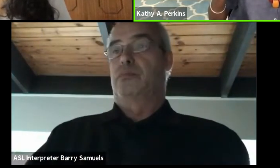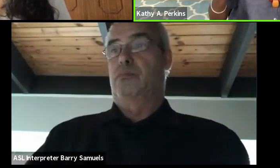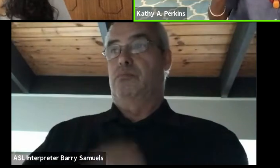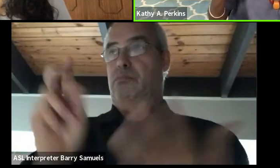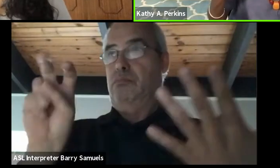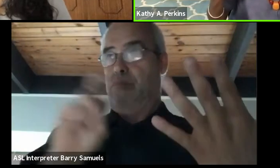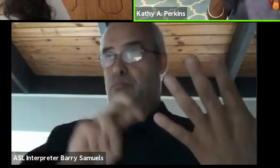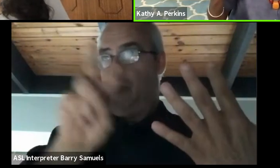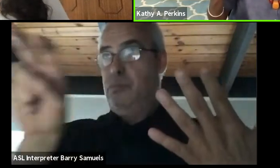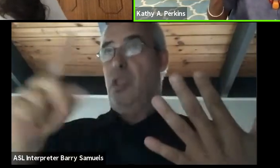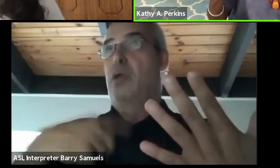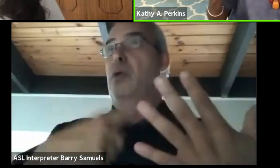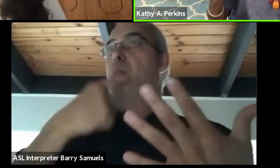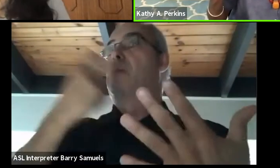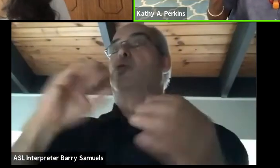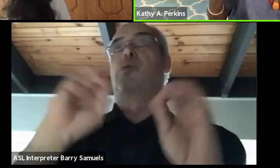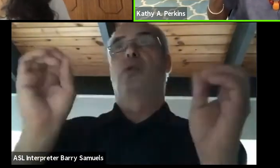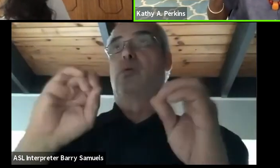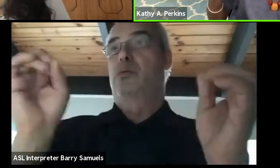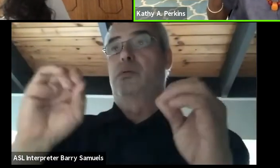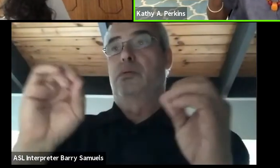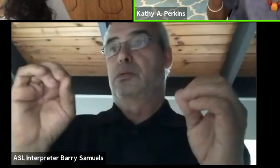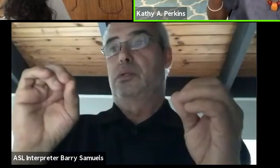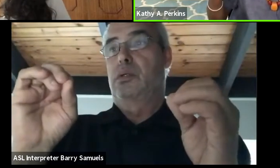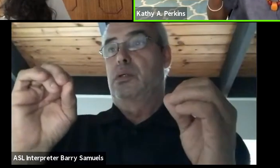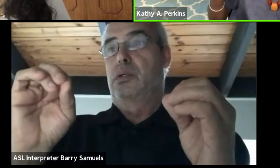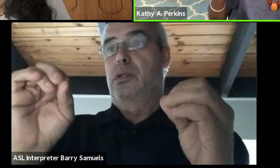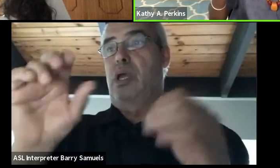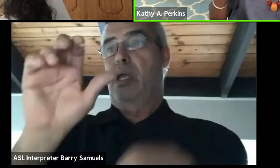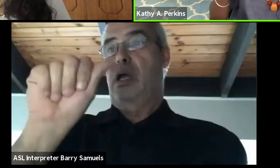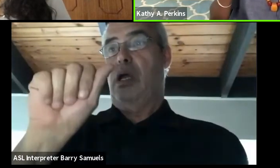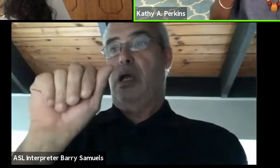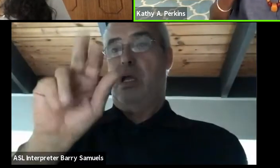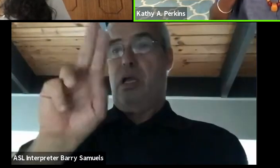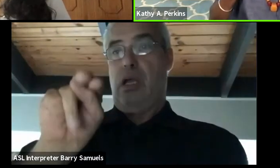One, because there wasn't an anthology available. I was shocked.